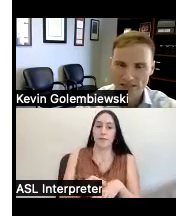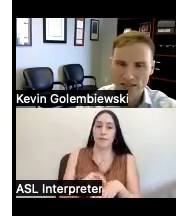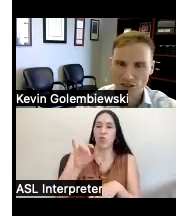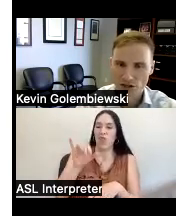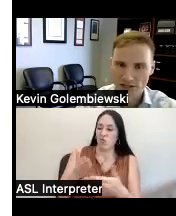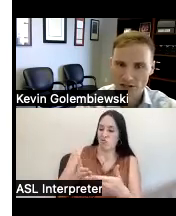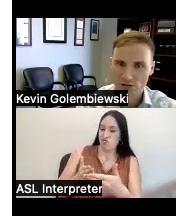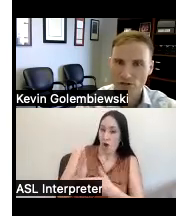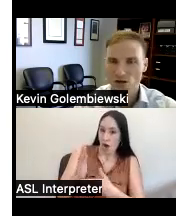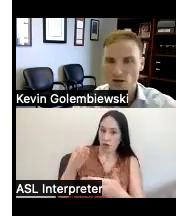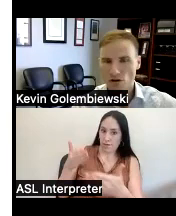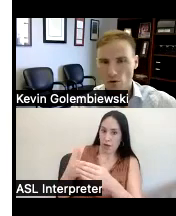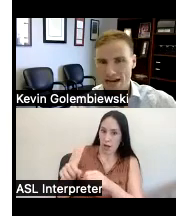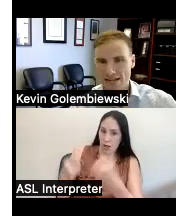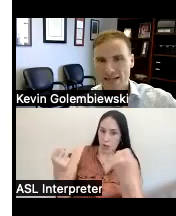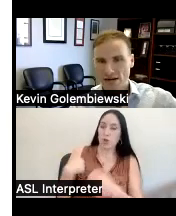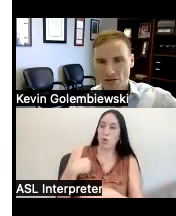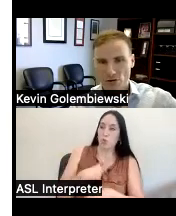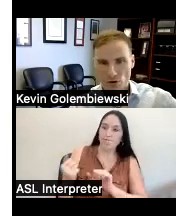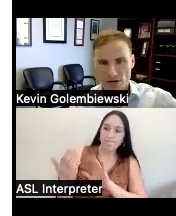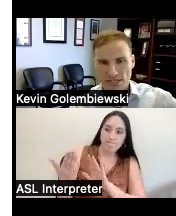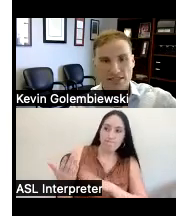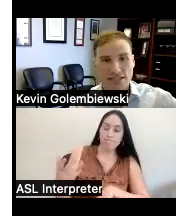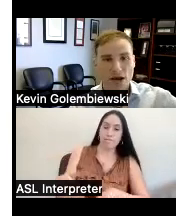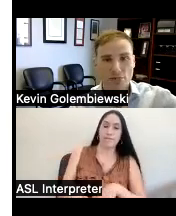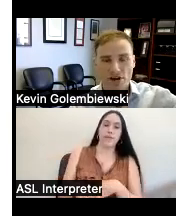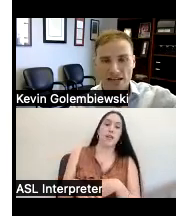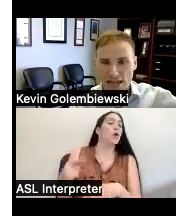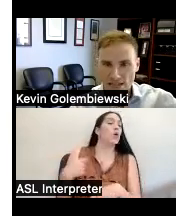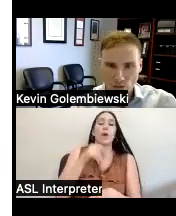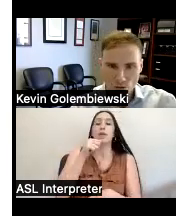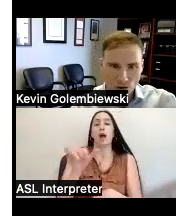and US addressing those we're not like other organizations that might provide case work